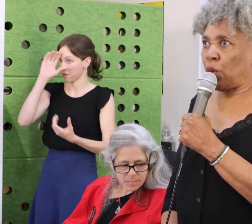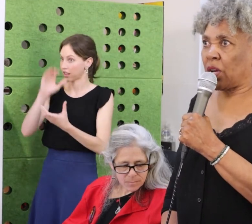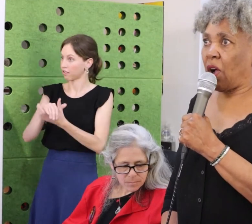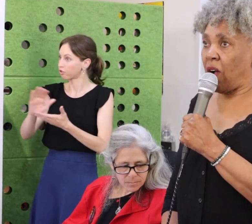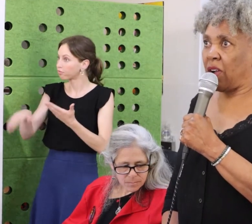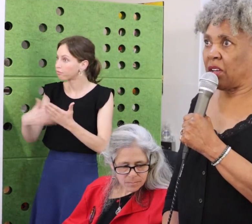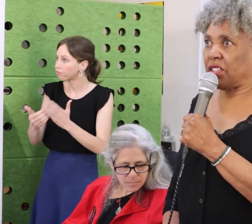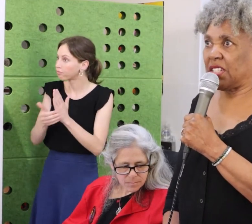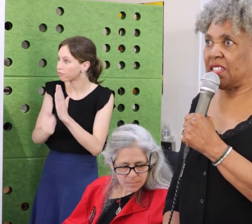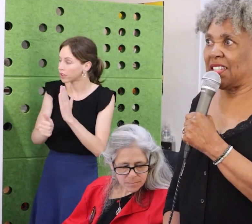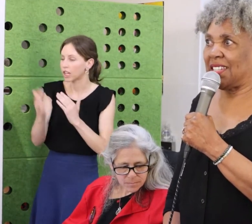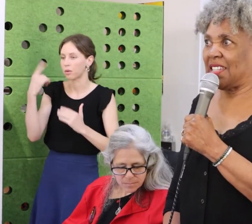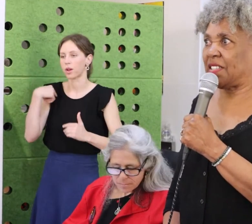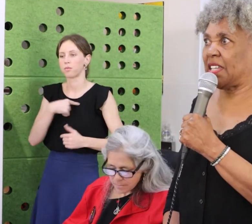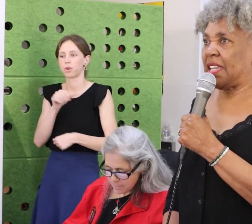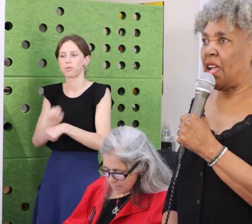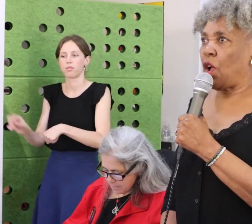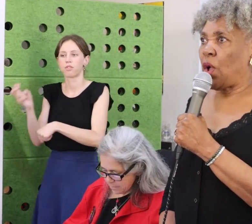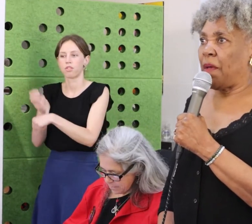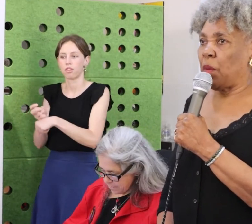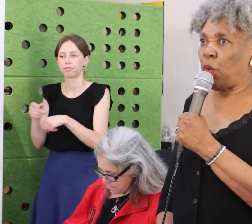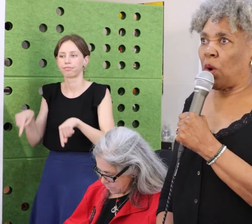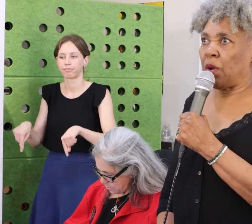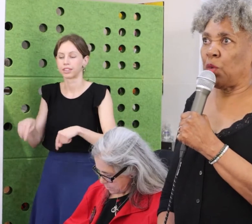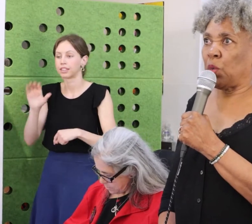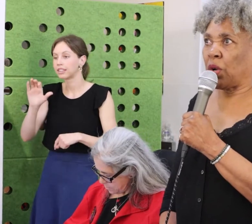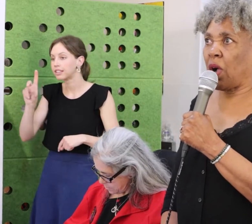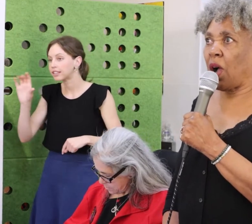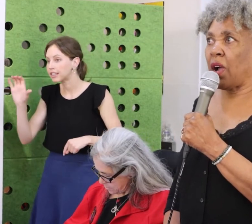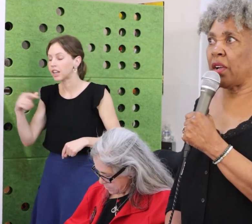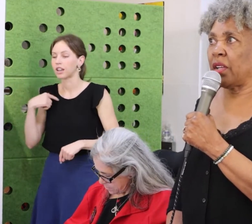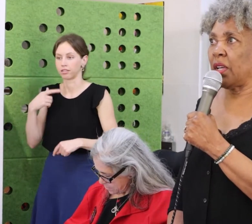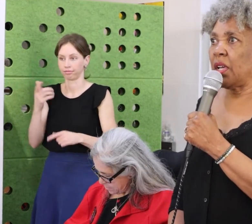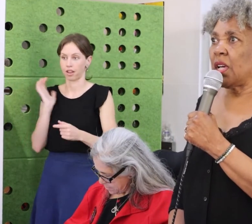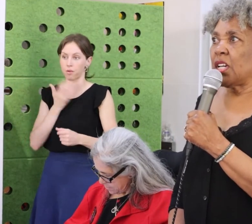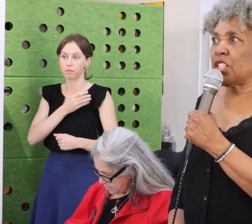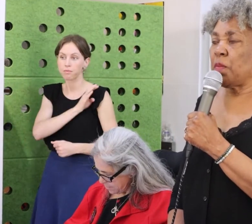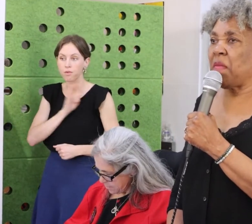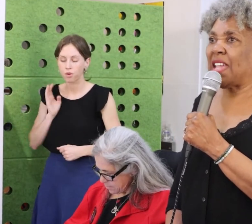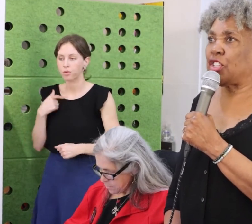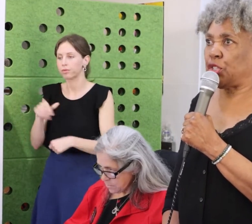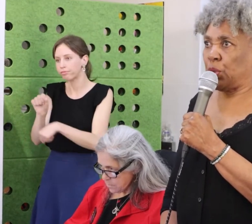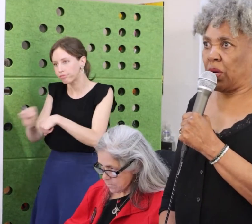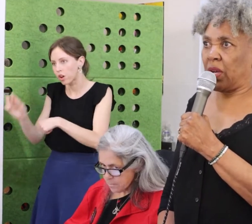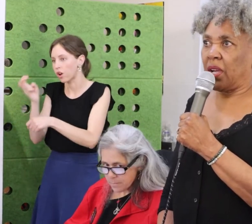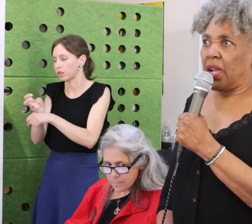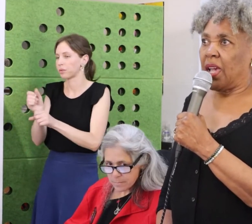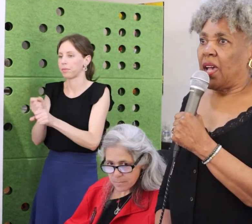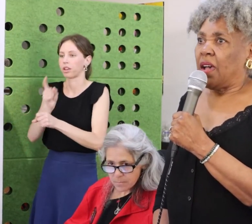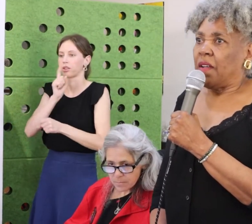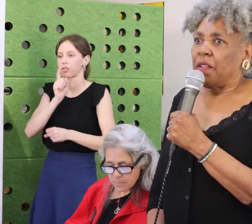community, I hope that you will really enjoy this art,